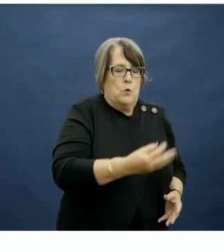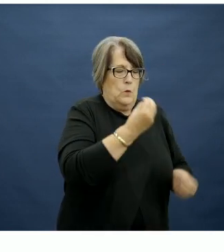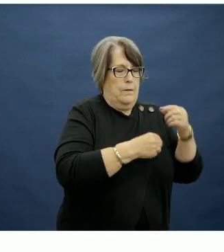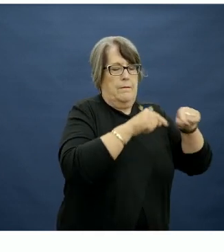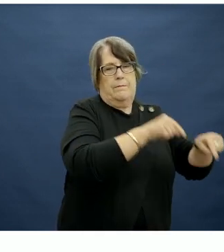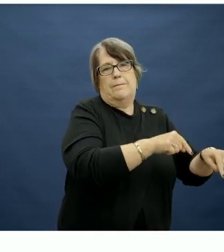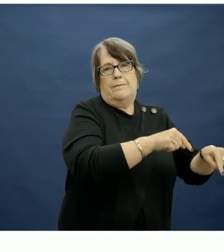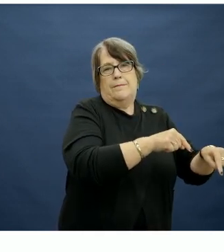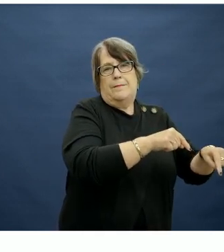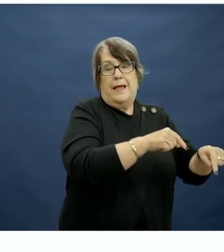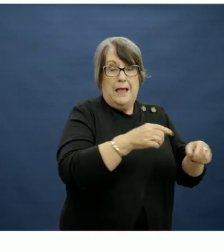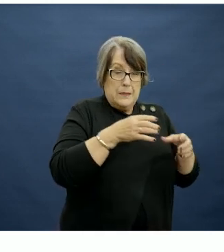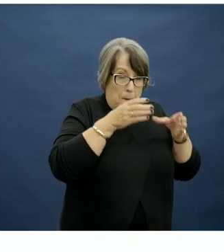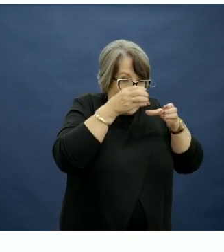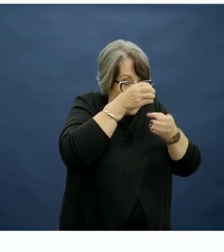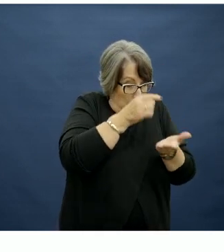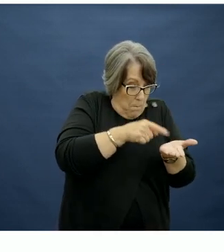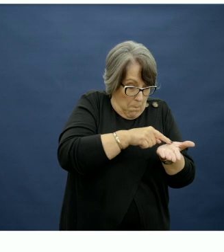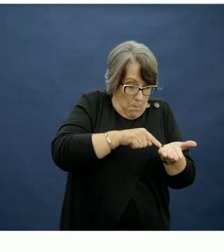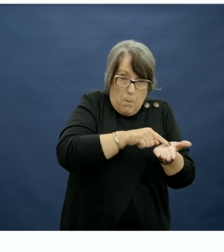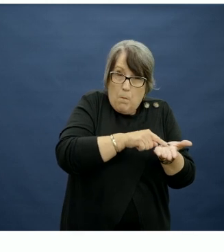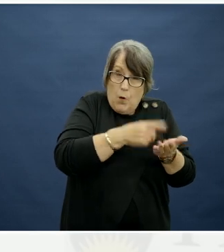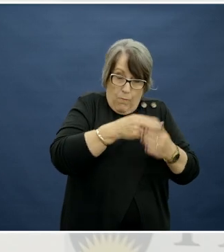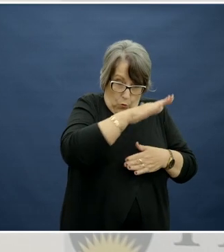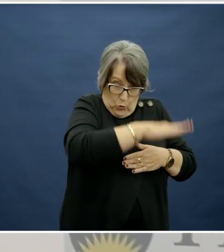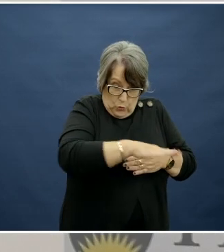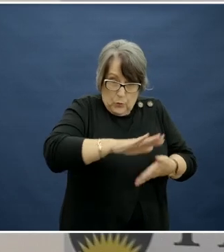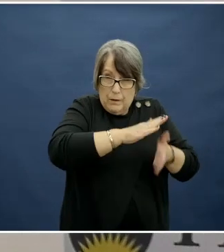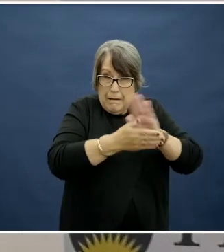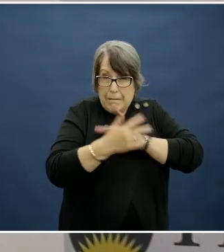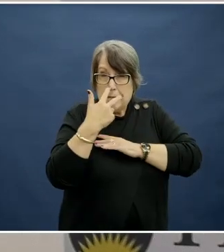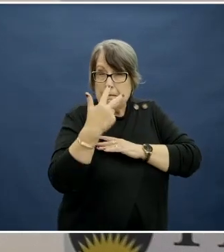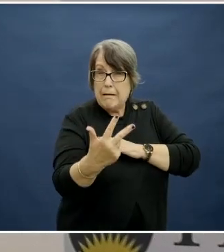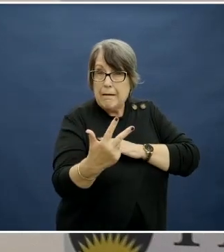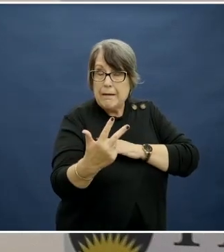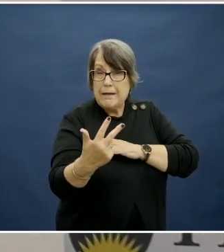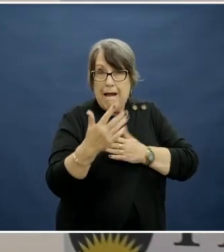And what 'small amounts' means for Australian children under the age of 8 is around half